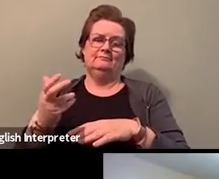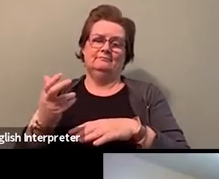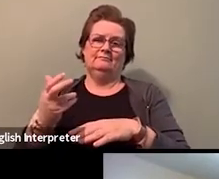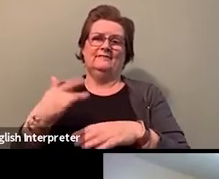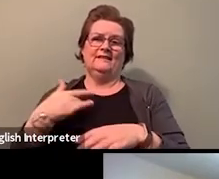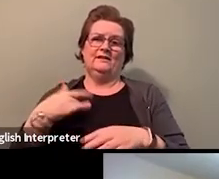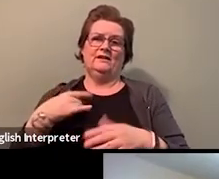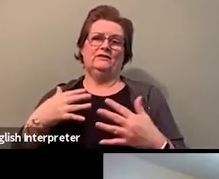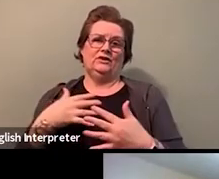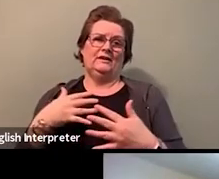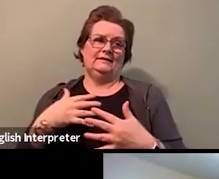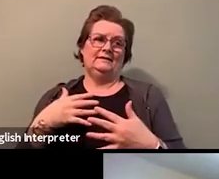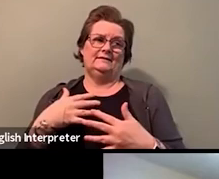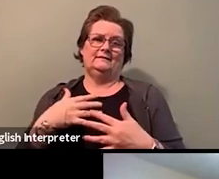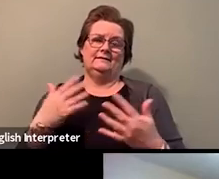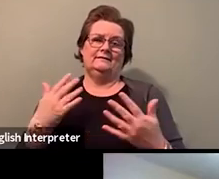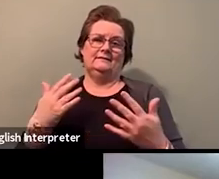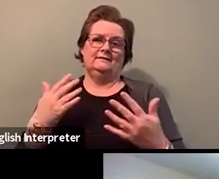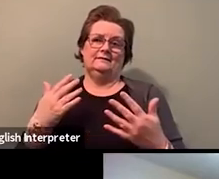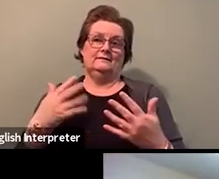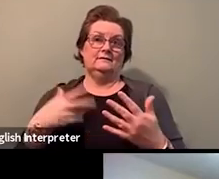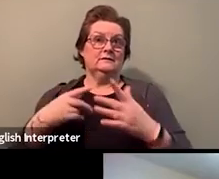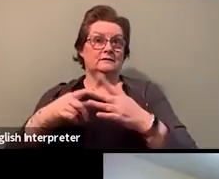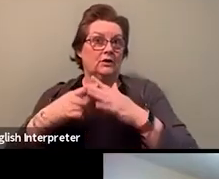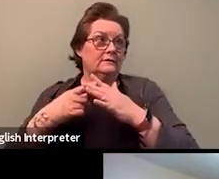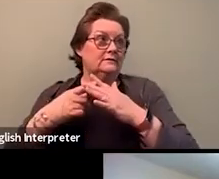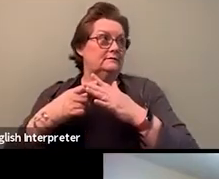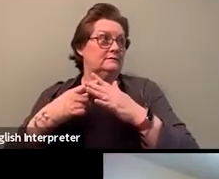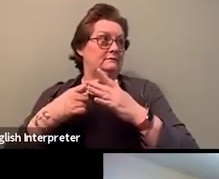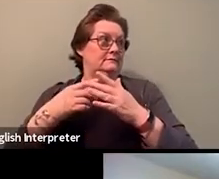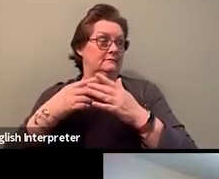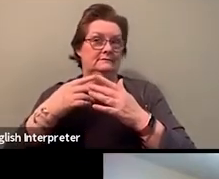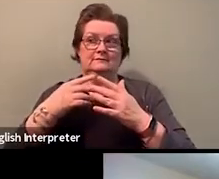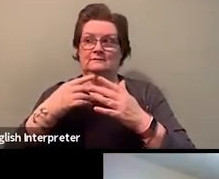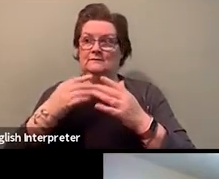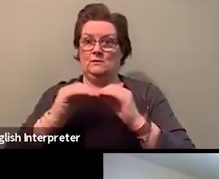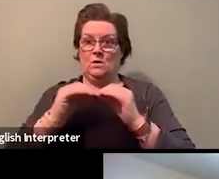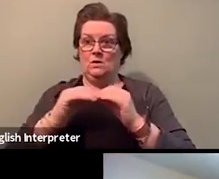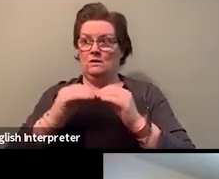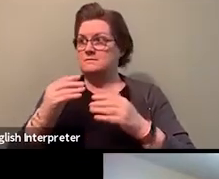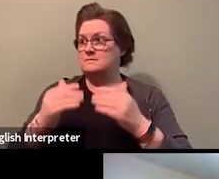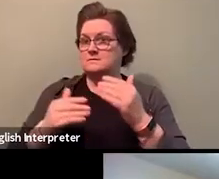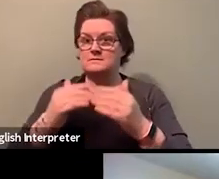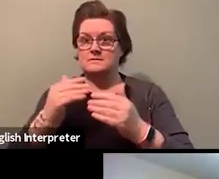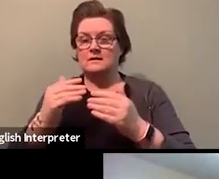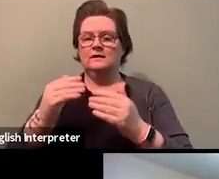of what could happen in their workplace. I can tell you a really, really short story.